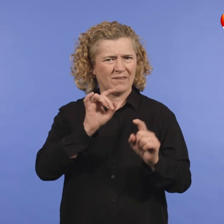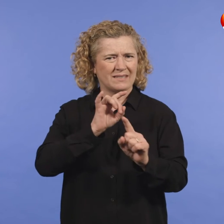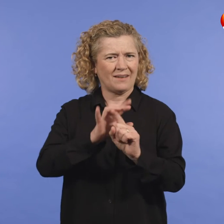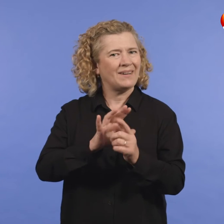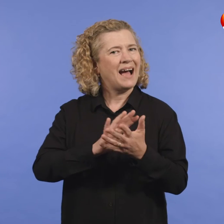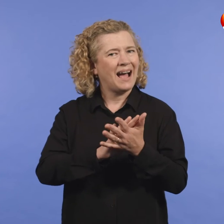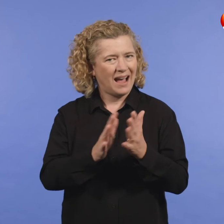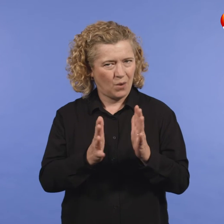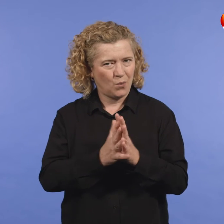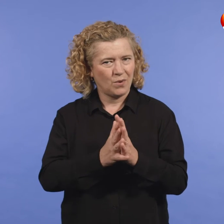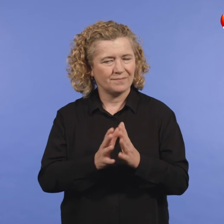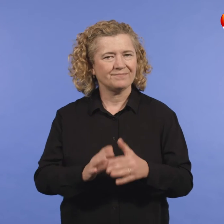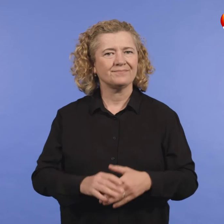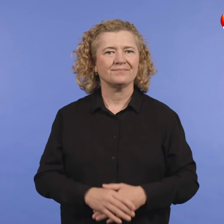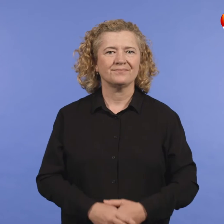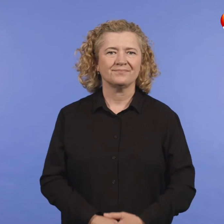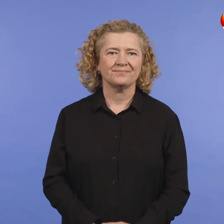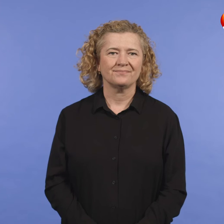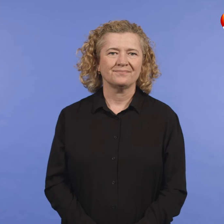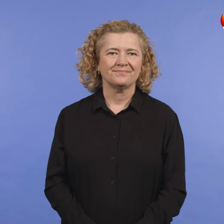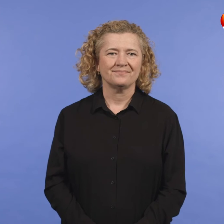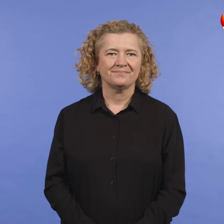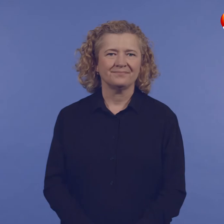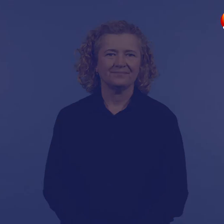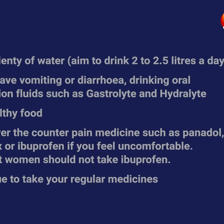Look after yourself by doing the following: